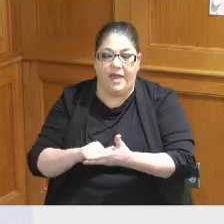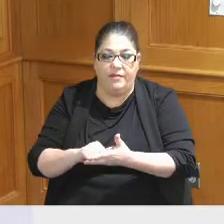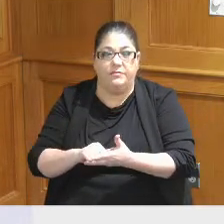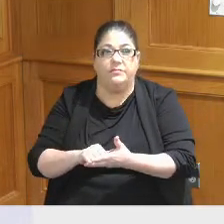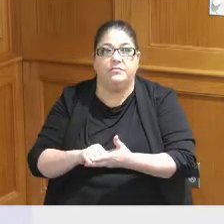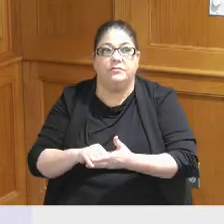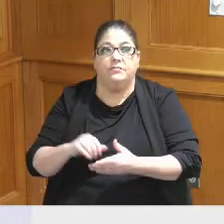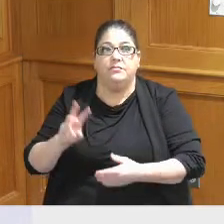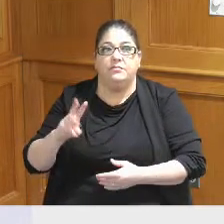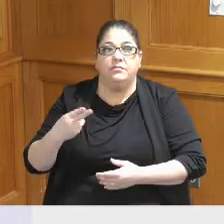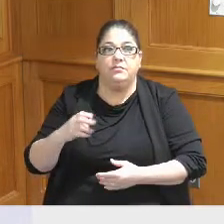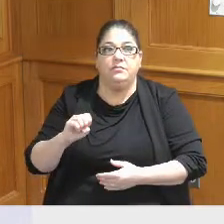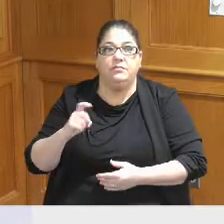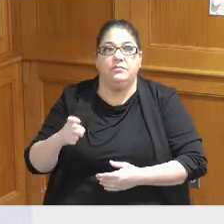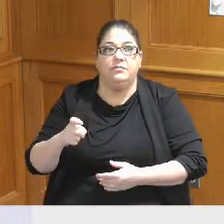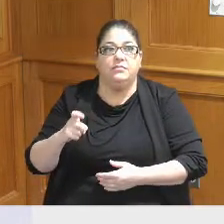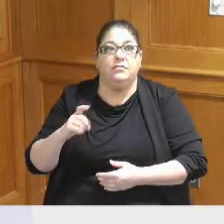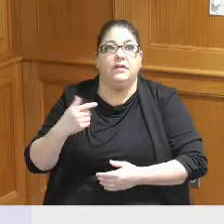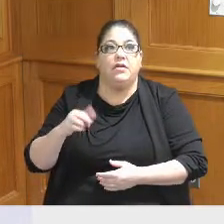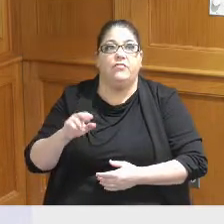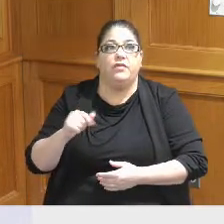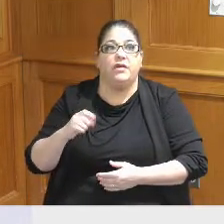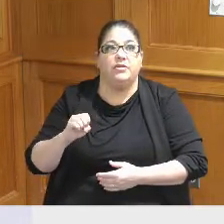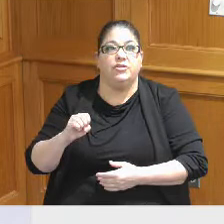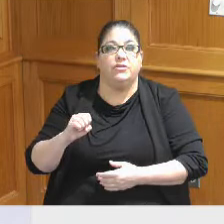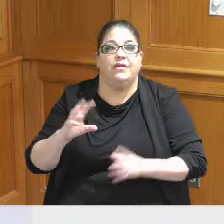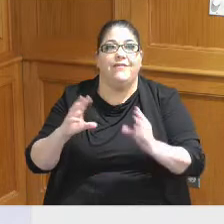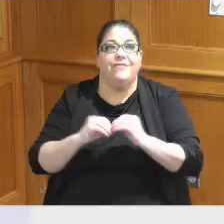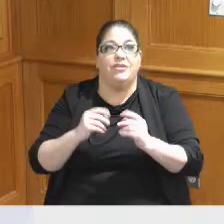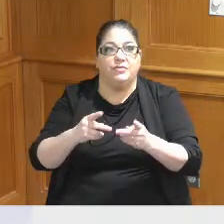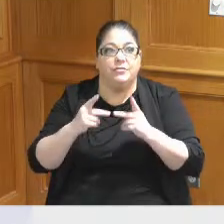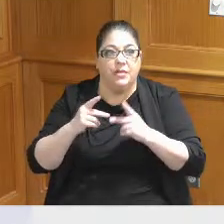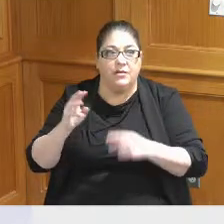Whex Garage and getting control of convention Place Mall all of these things have given us